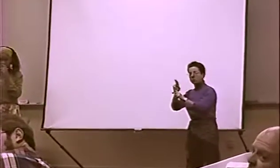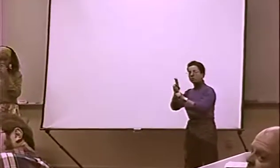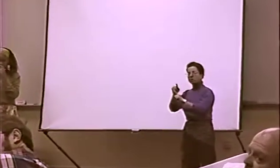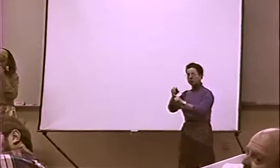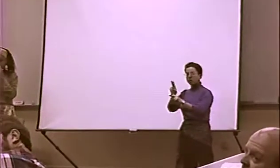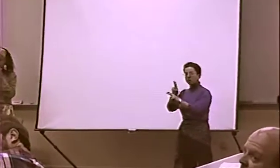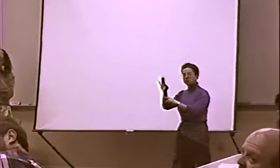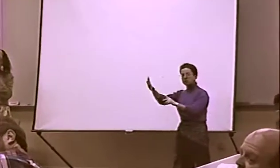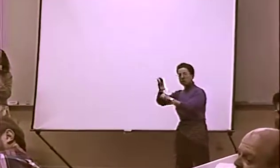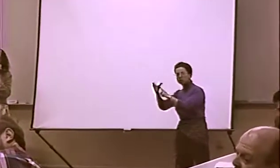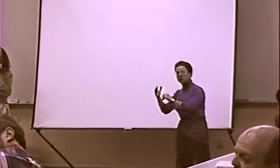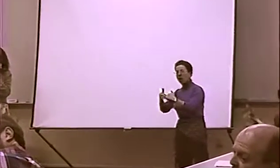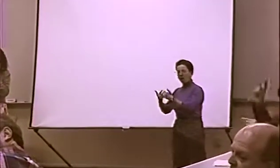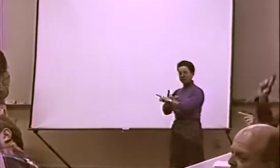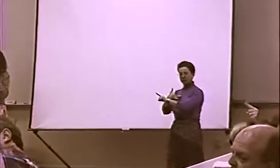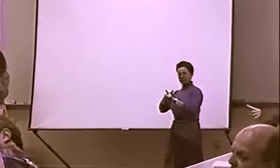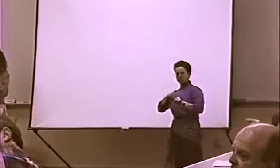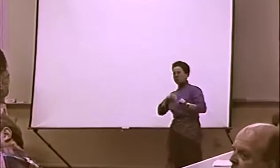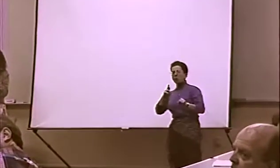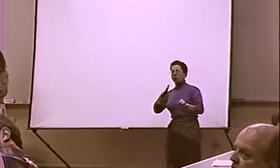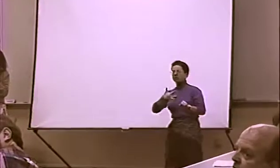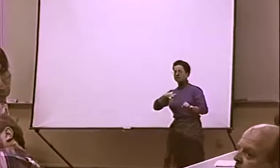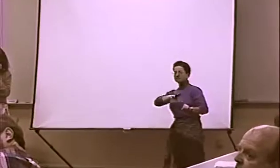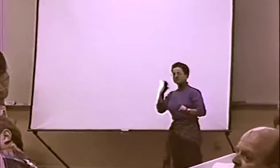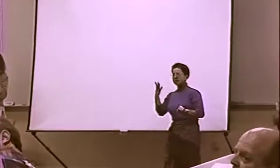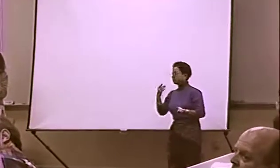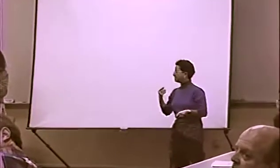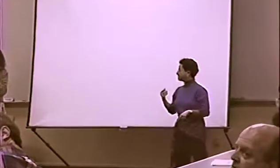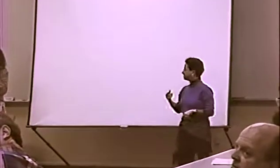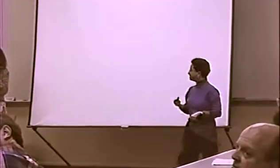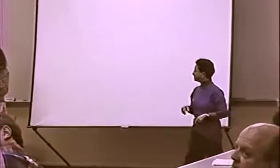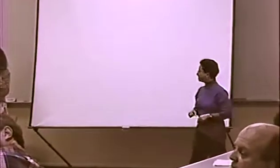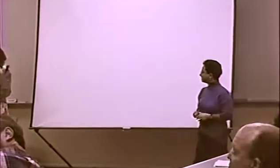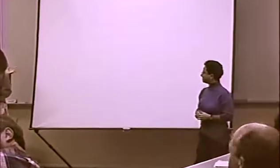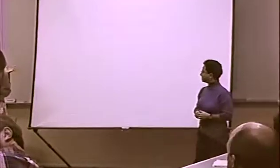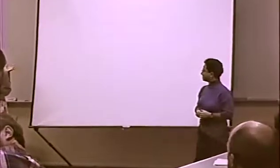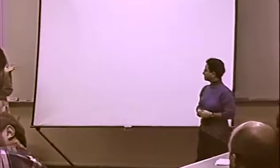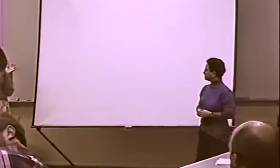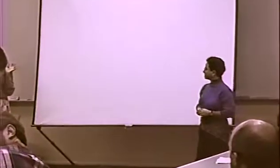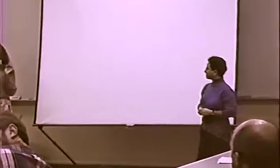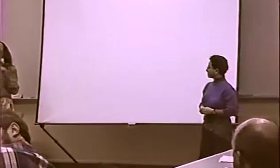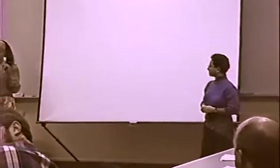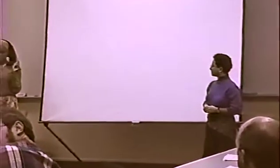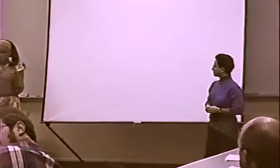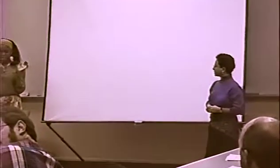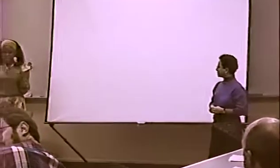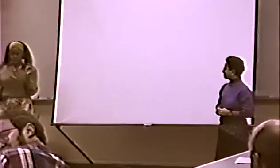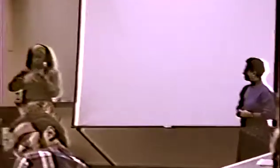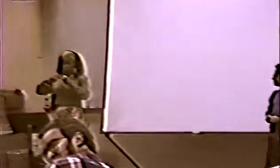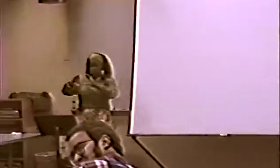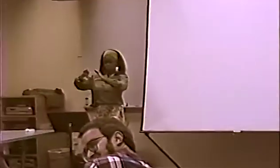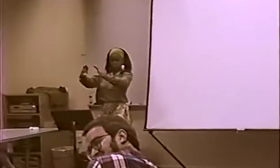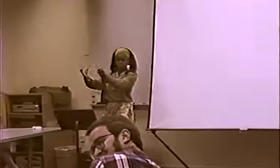...THE WHITE PERSON THAT KNOWS DEAF CULTURE NOT BLACK CULTURE.